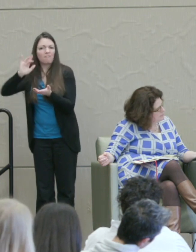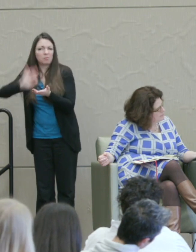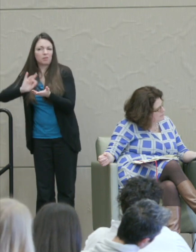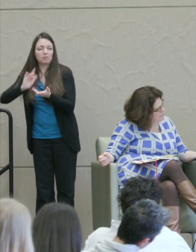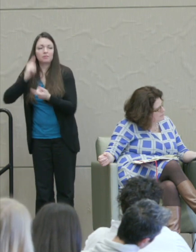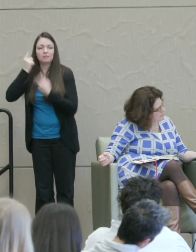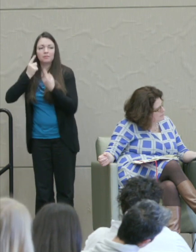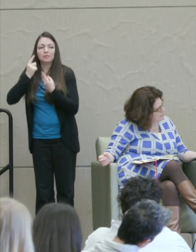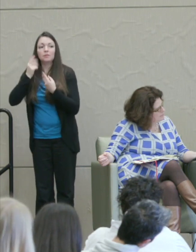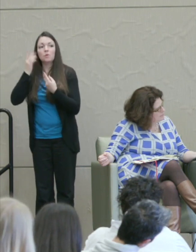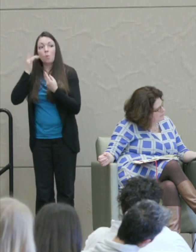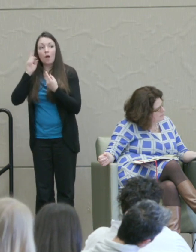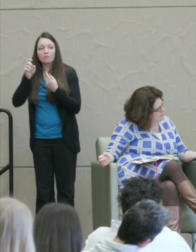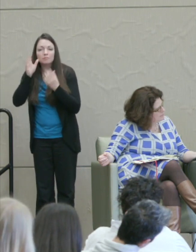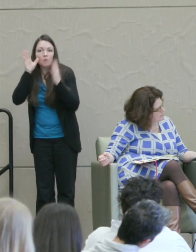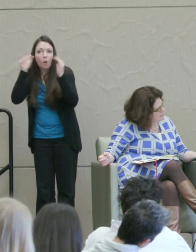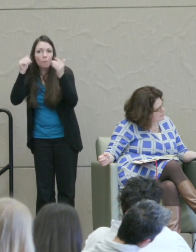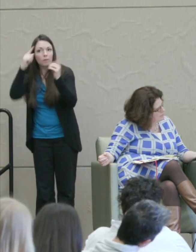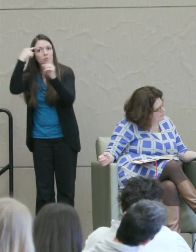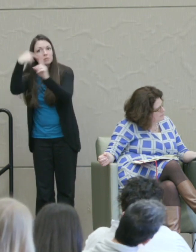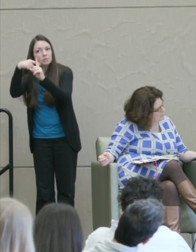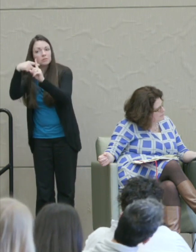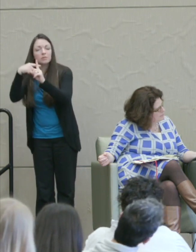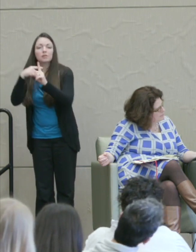I think here I would turn to Immanuel Kant.